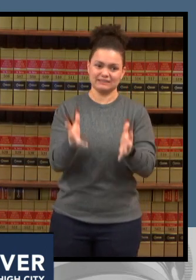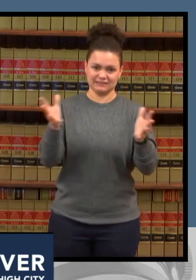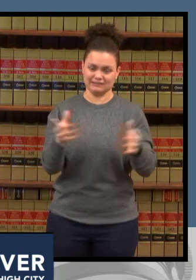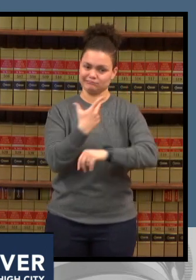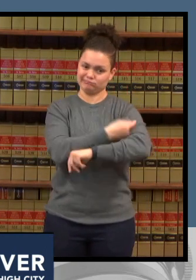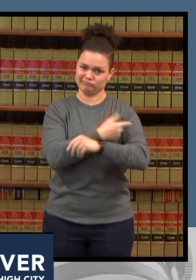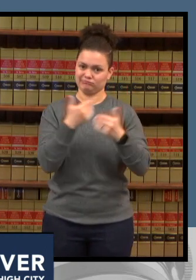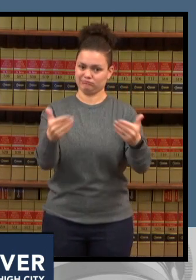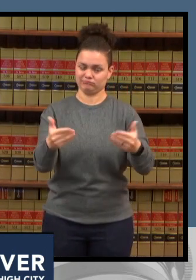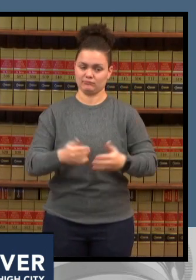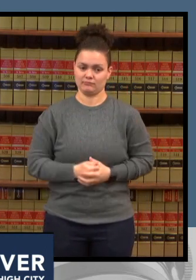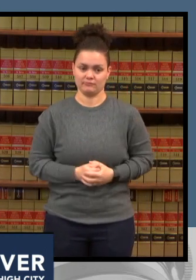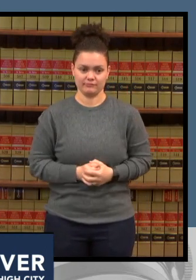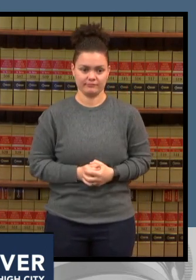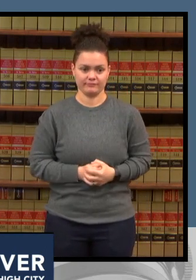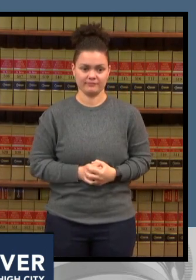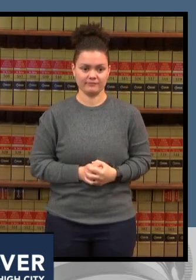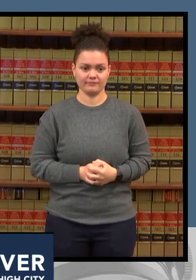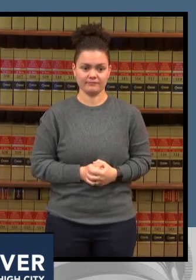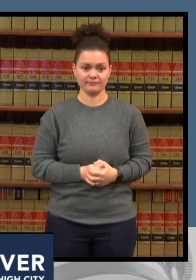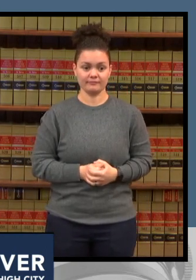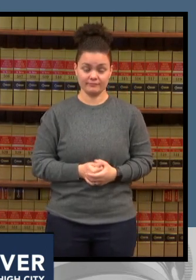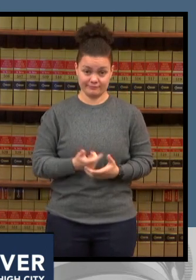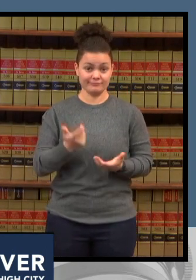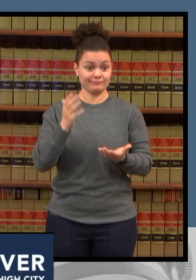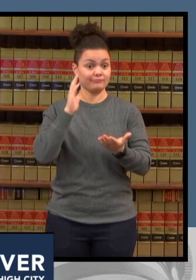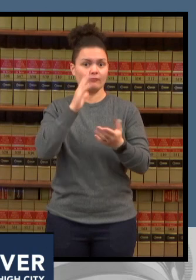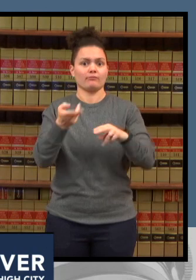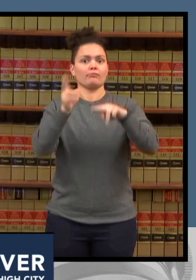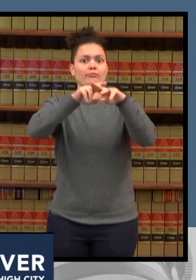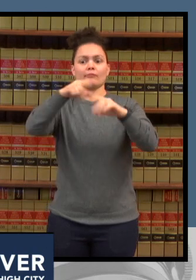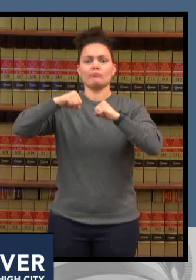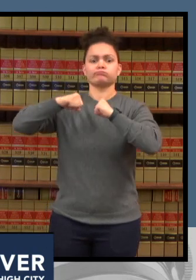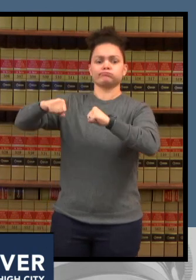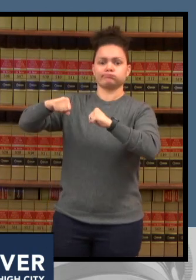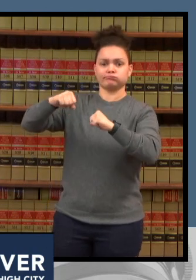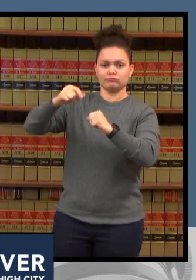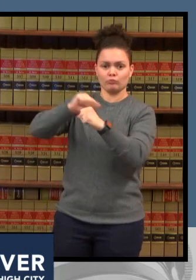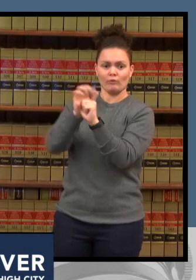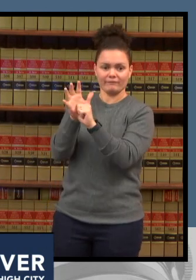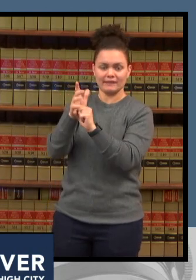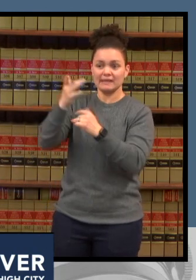it enforces or reinforces your protection from getting the virus and it will keep you out of